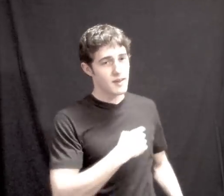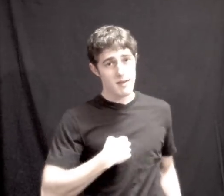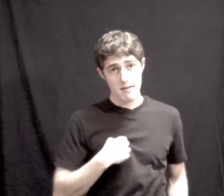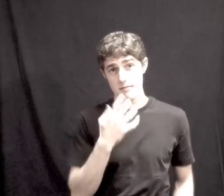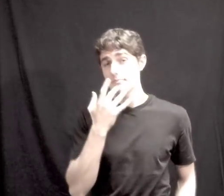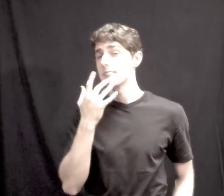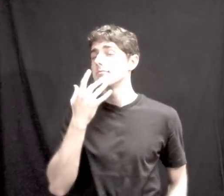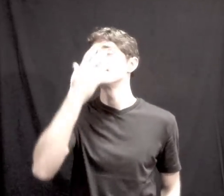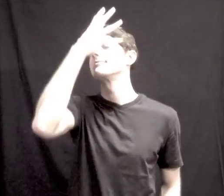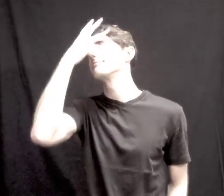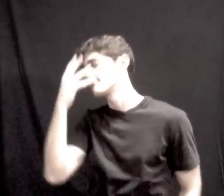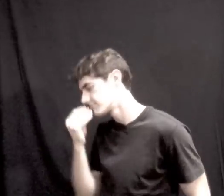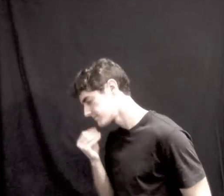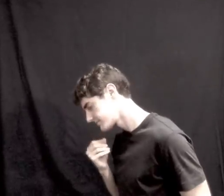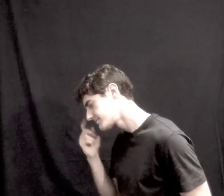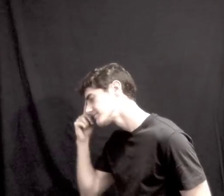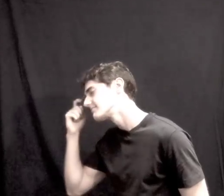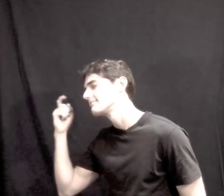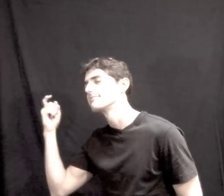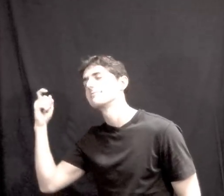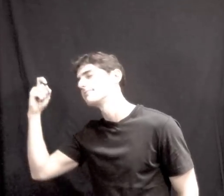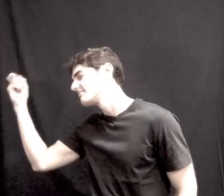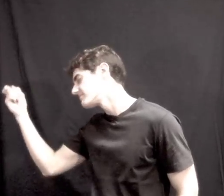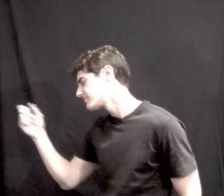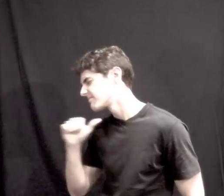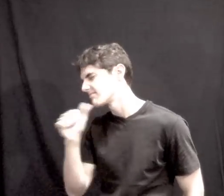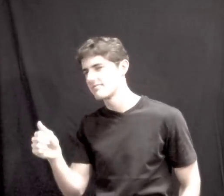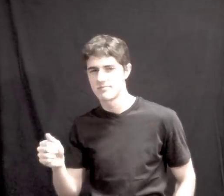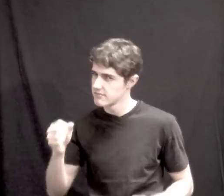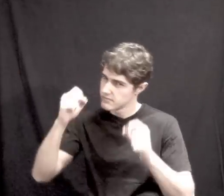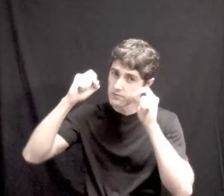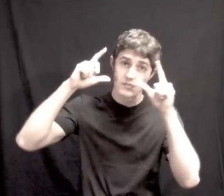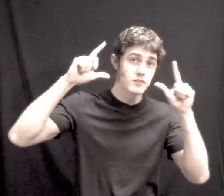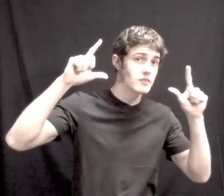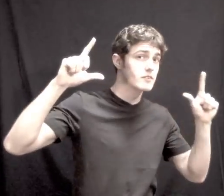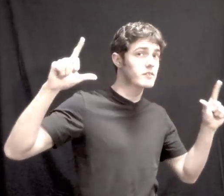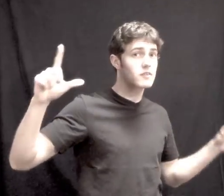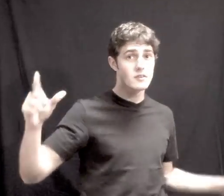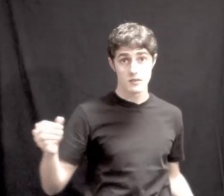It's hard to say that I'd rather stay I PREFER SLEEP, DREAM, Awake when I'm asleep NOT AWAKE